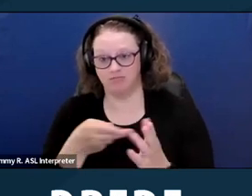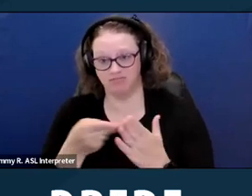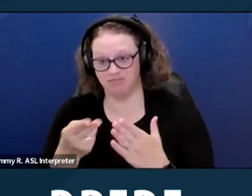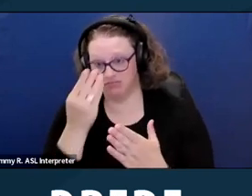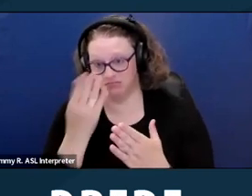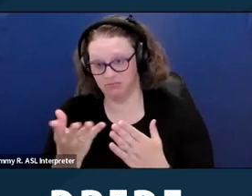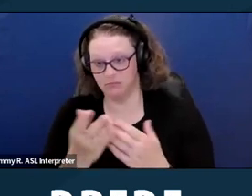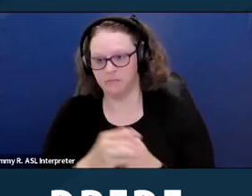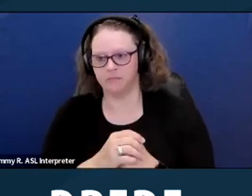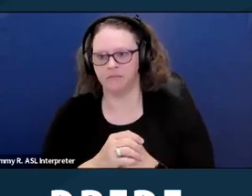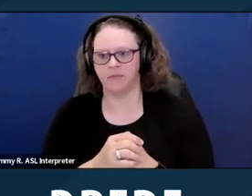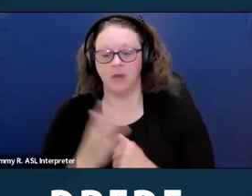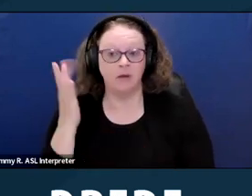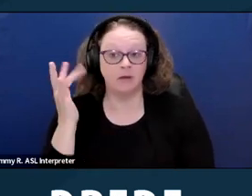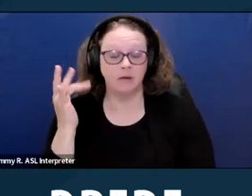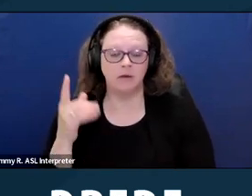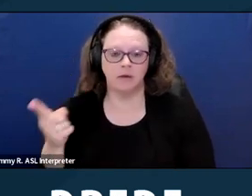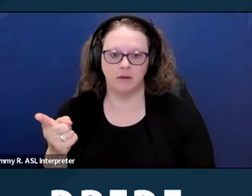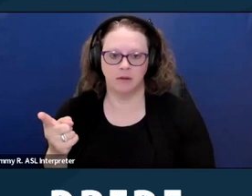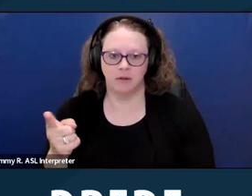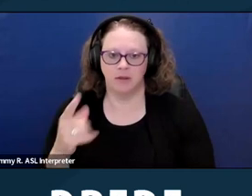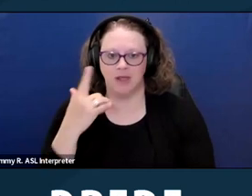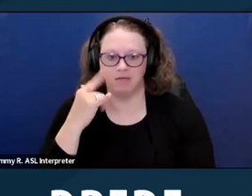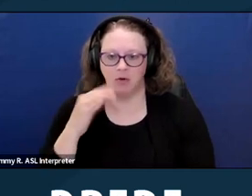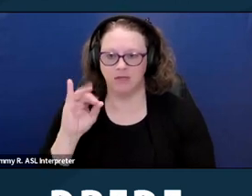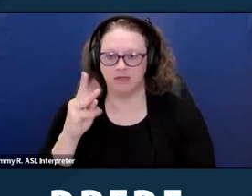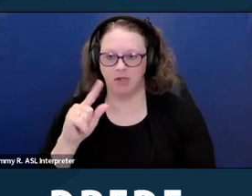just because they are severely underfunded